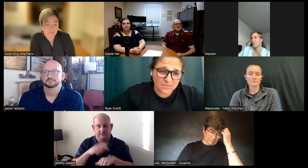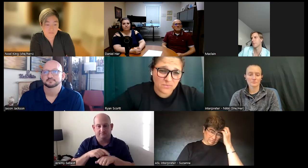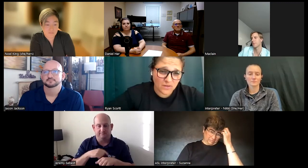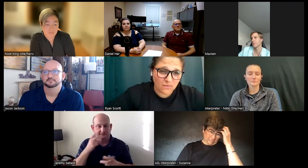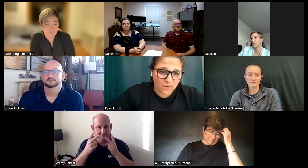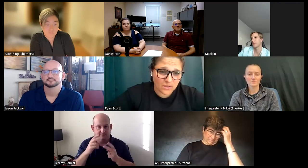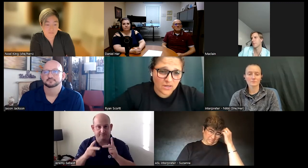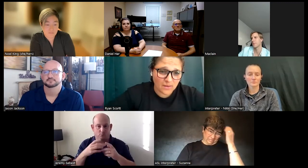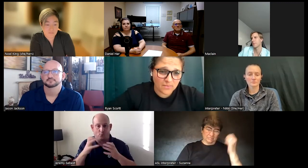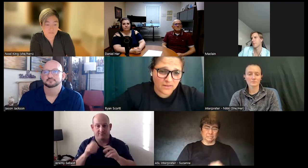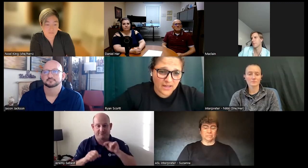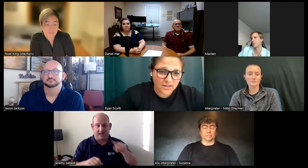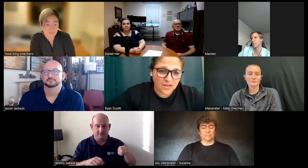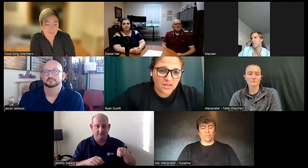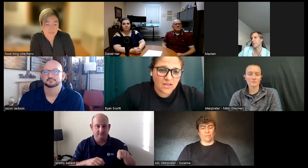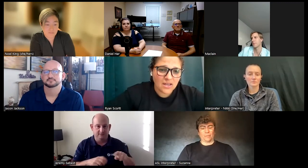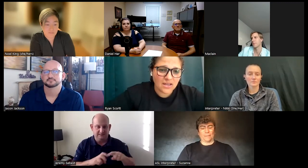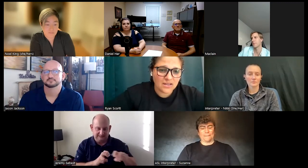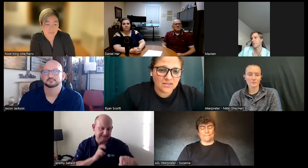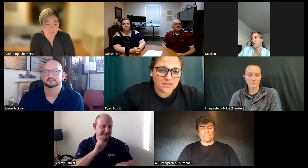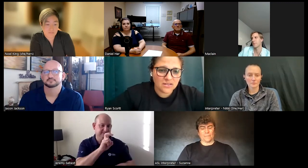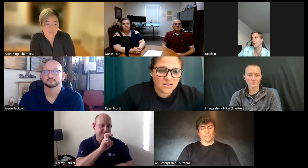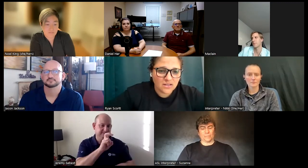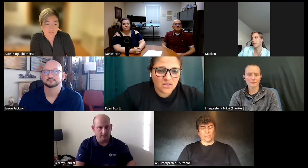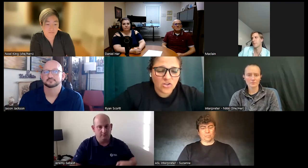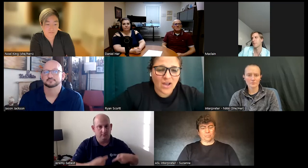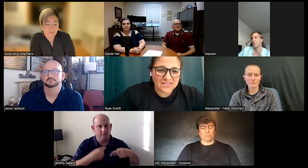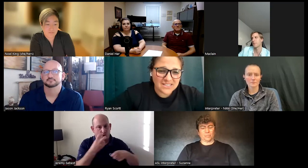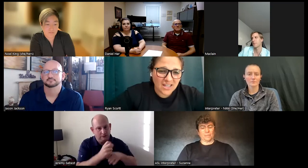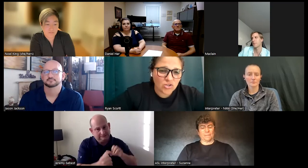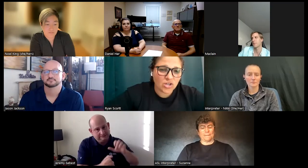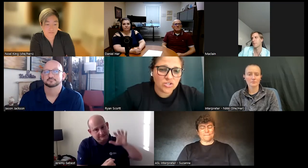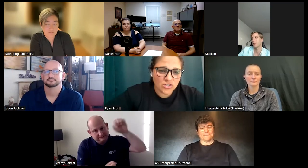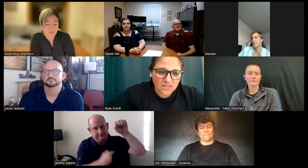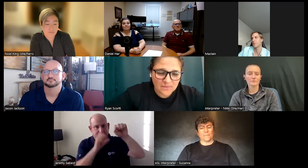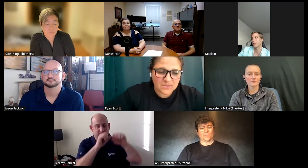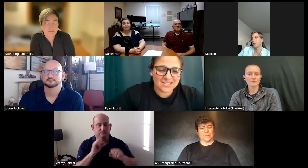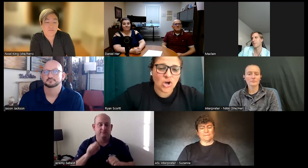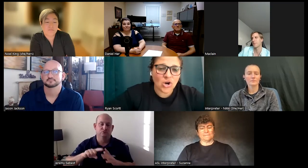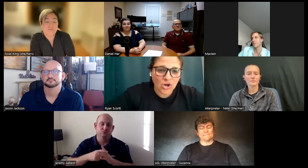steps moving forward up the ladder and you having to take larger leaps is